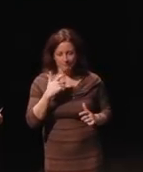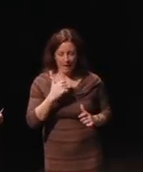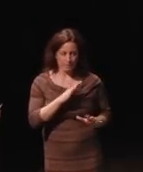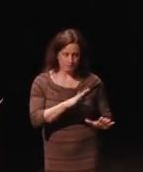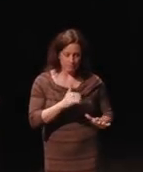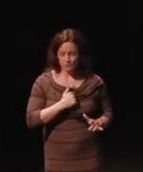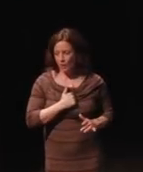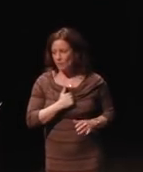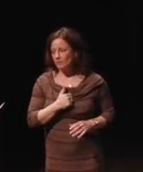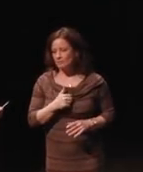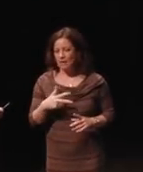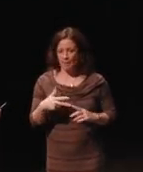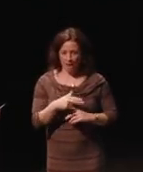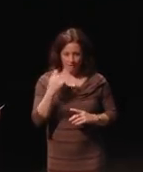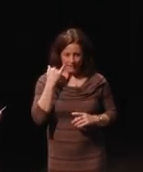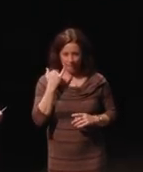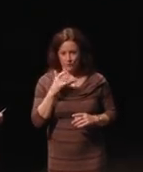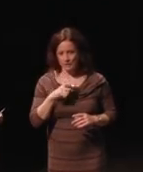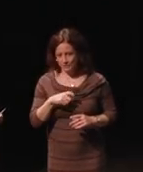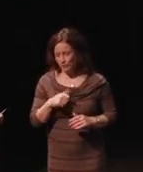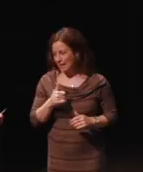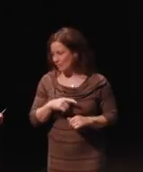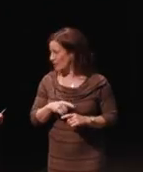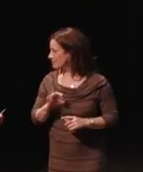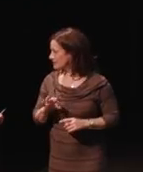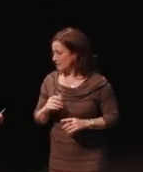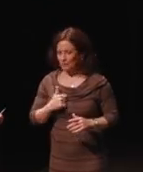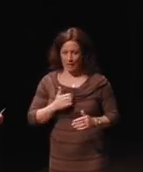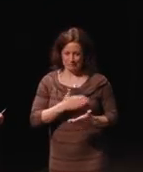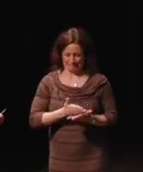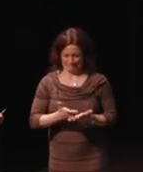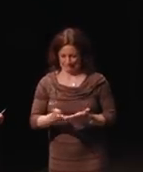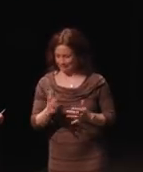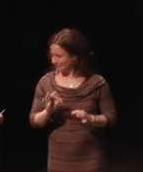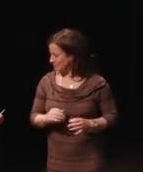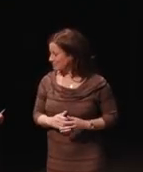So, just cut me off if you need to at any point. I'm just trying to get through so much.